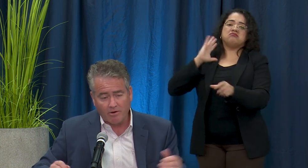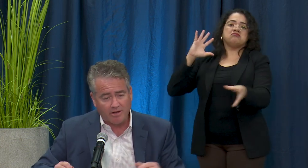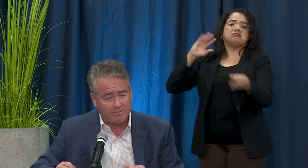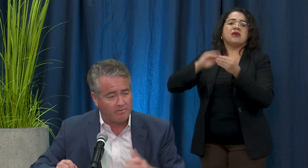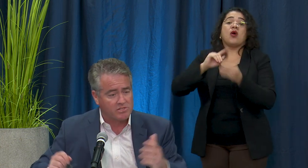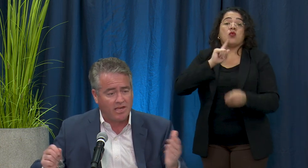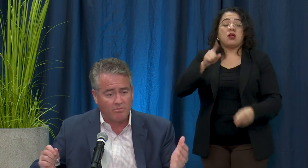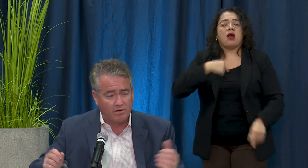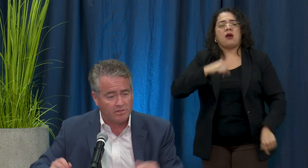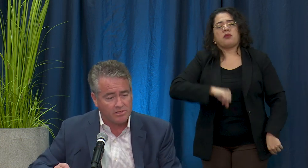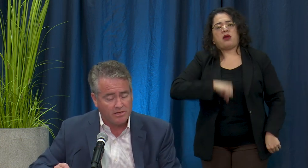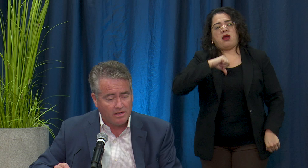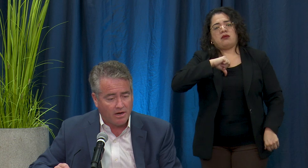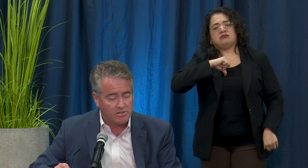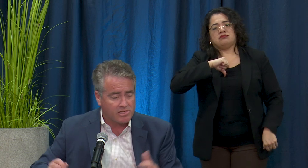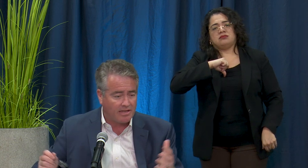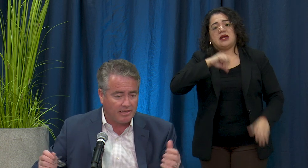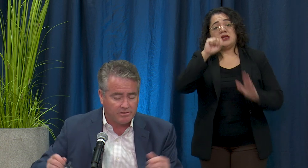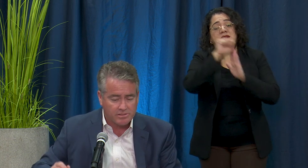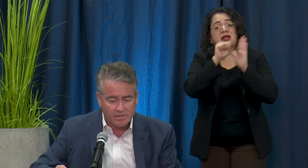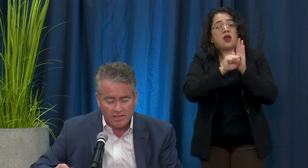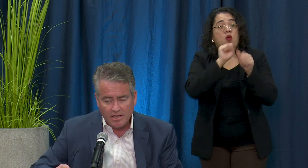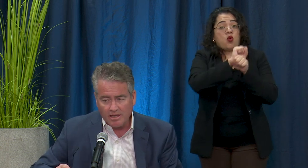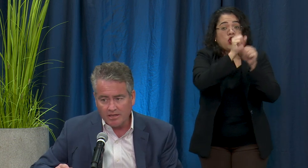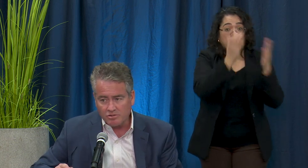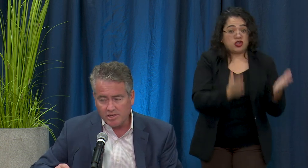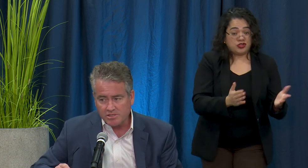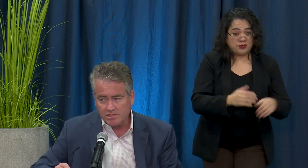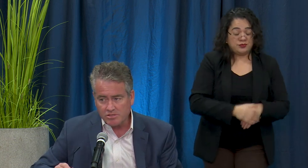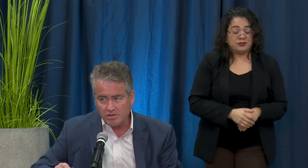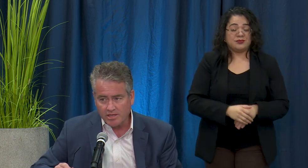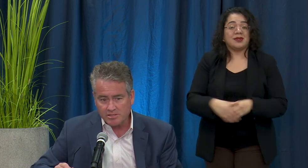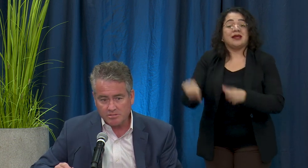proud I am of the state workers, our state leaders, in addressing this crisis